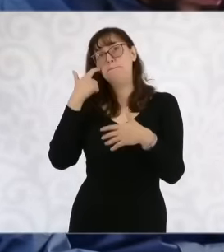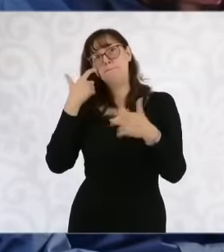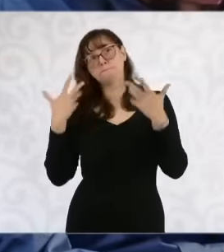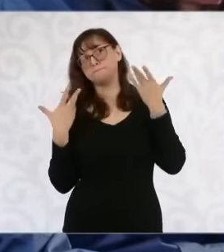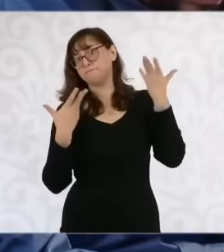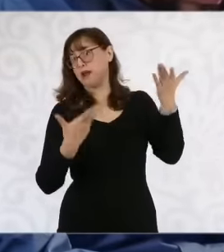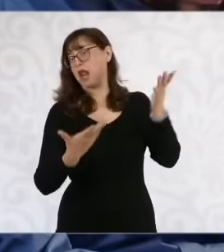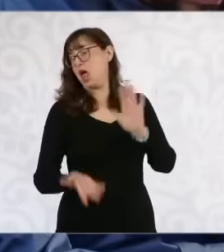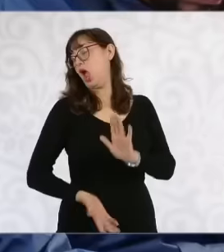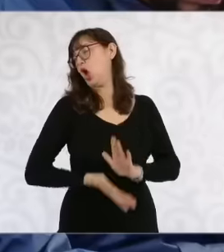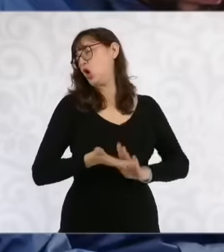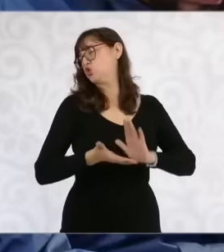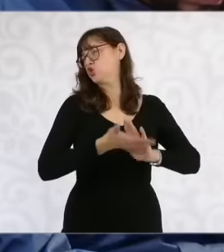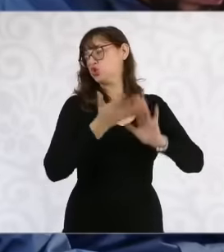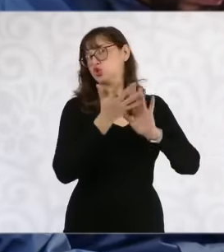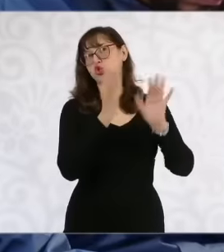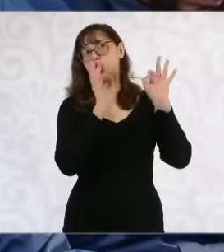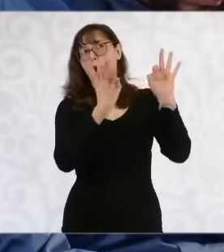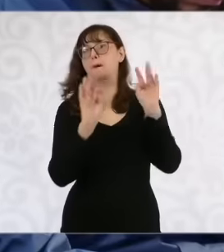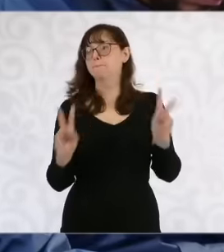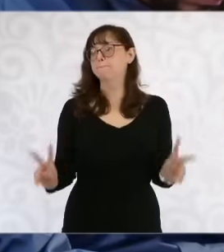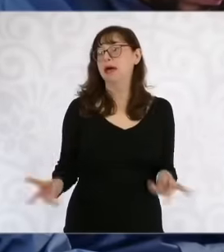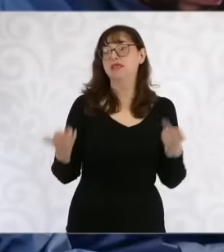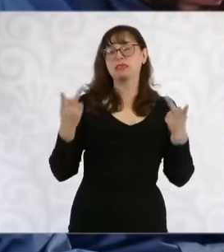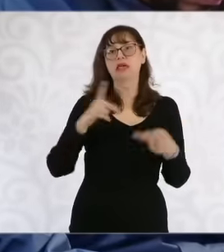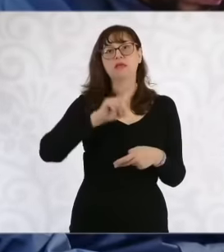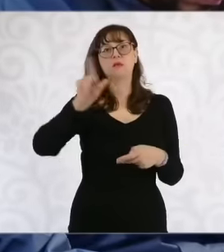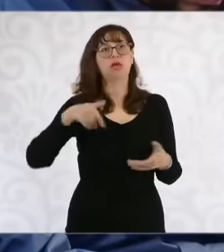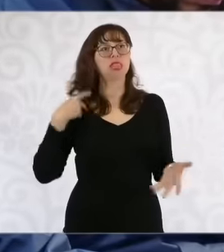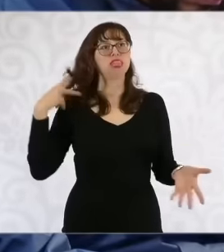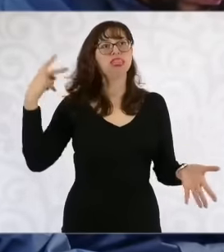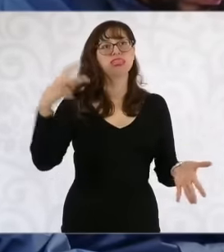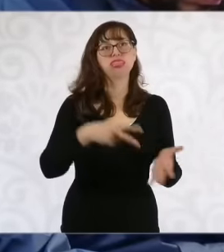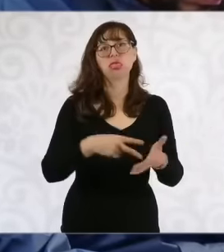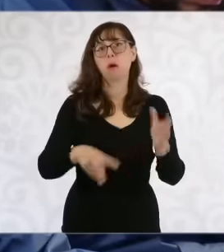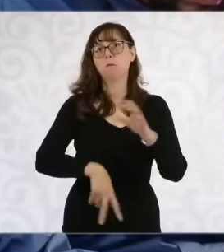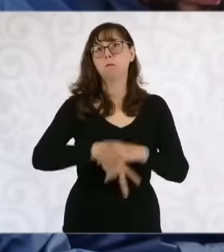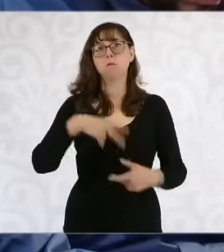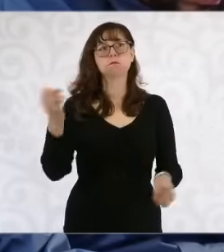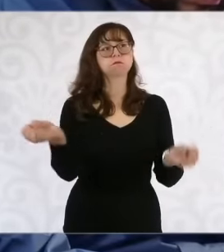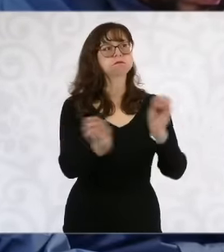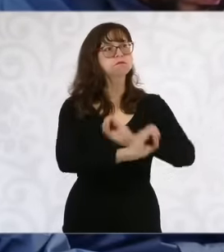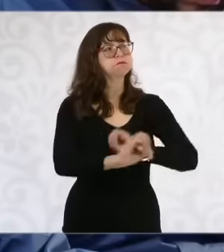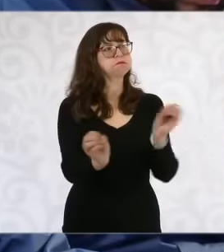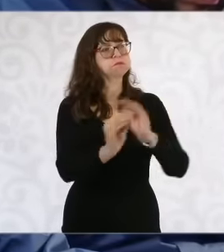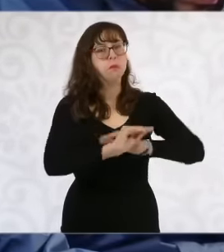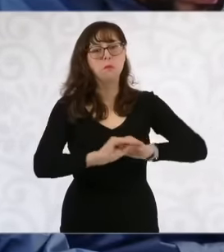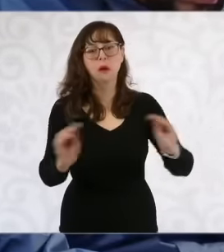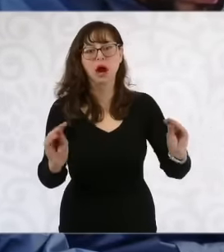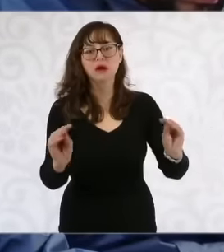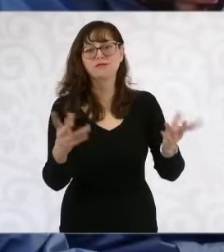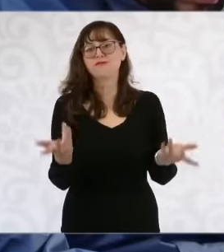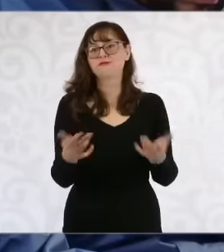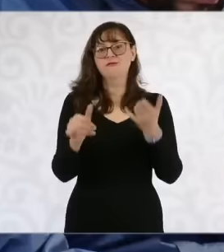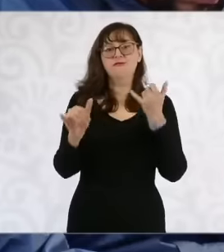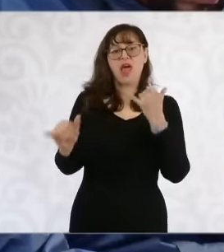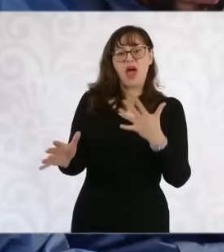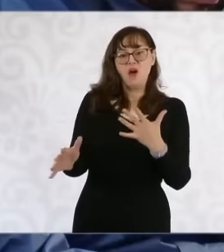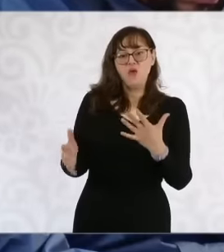frauds to the People, the real estate issue is very delicate in Puerto Vallarta, in Bahia,